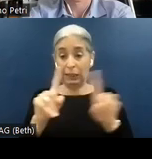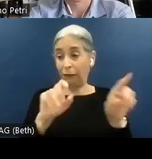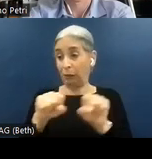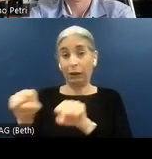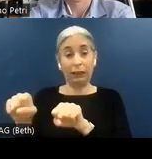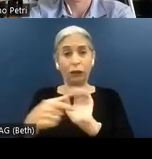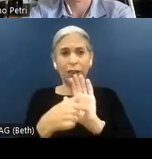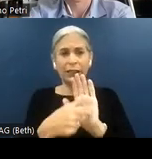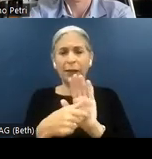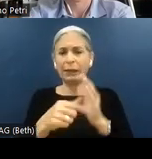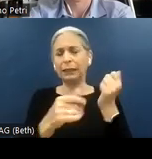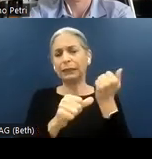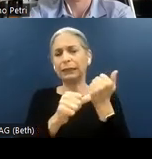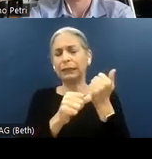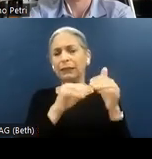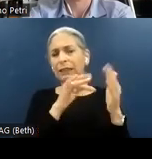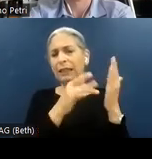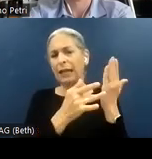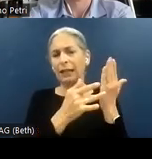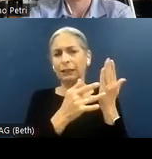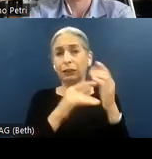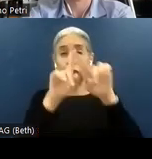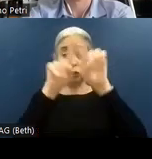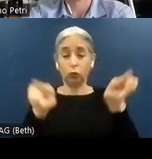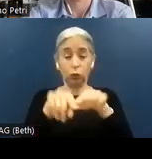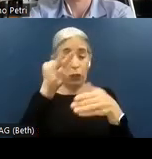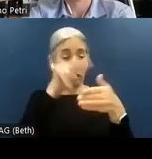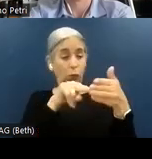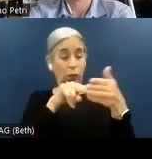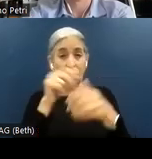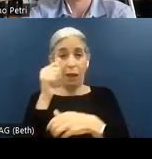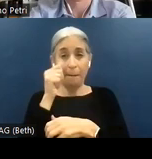Examples of assistive technologies, it could be screen readers, screen magnifiers, and